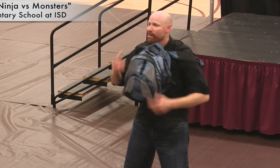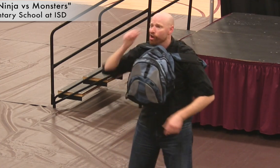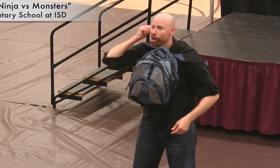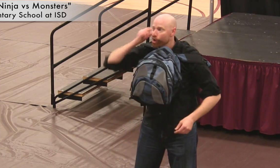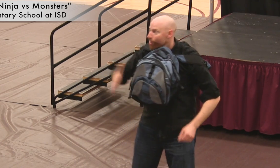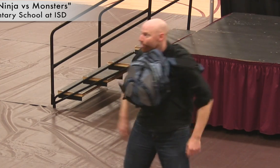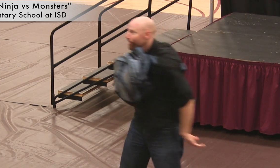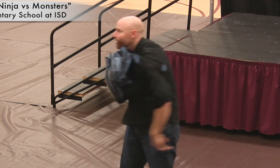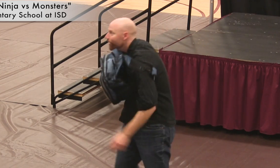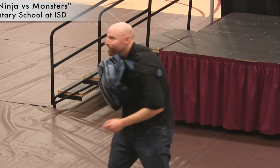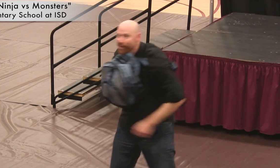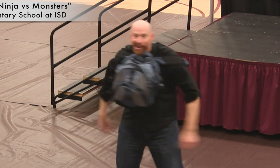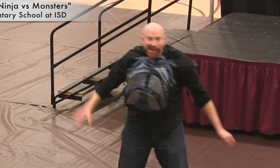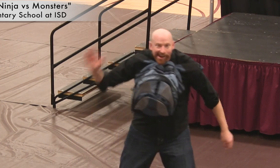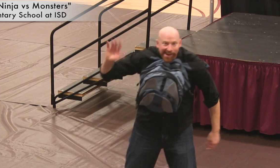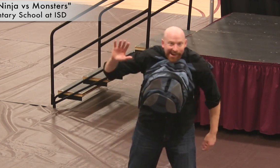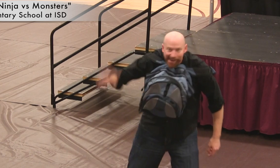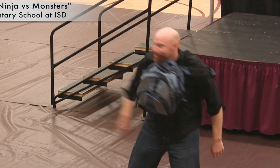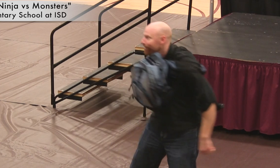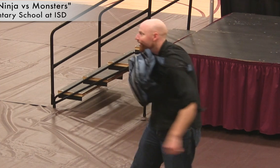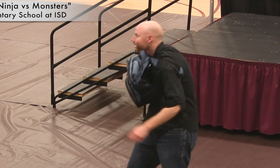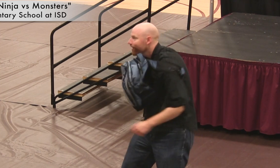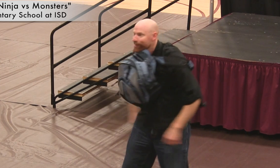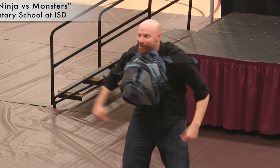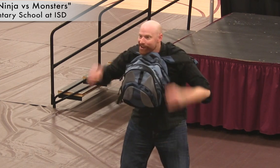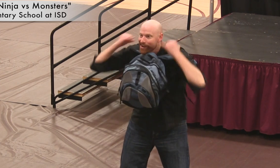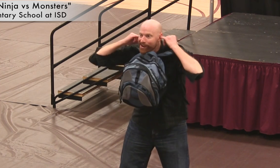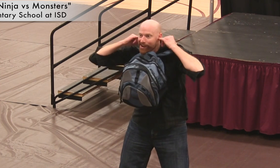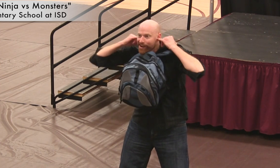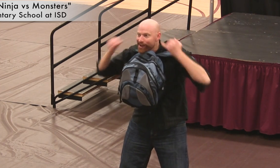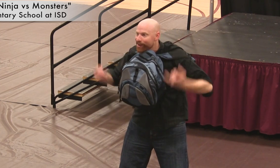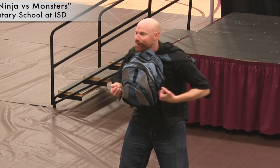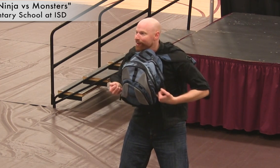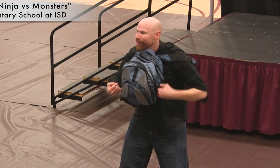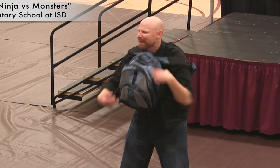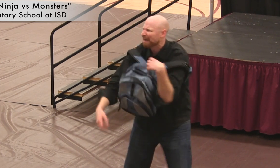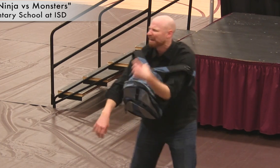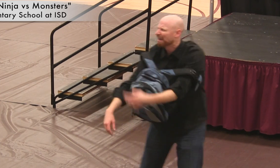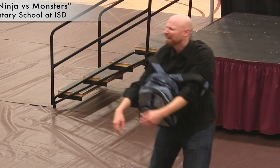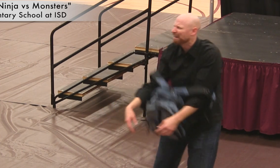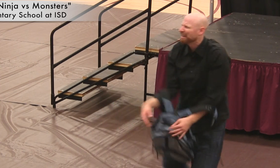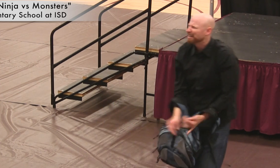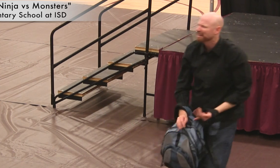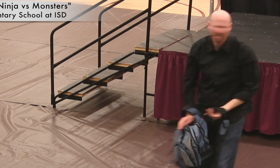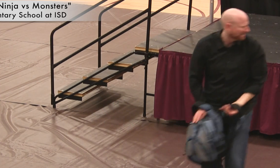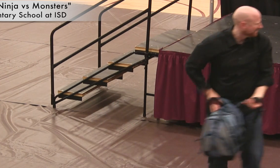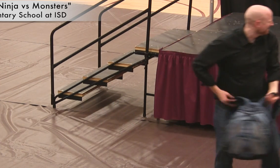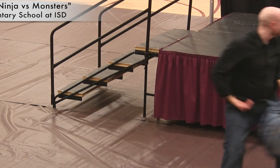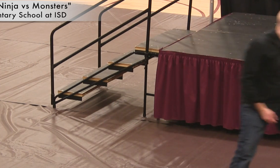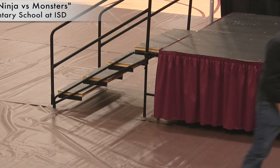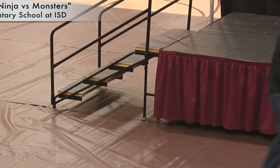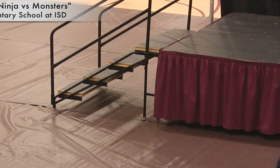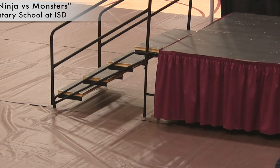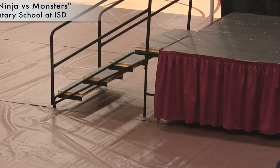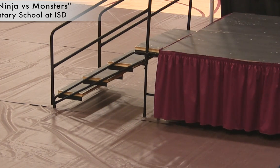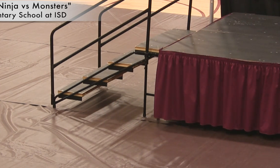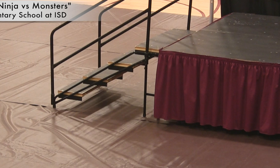with this sucker strapped to them! Can you imagine having to wear that?!